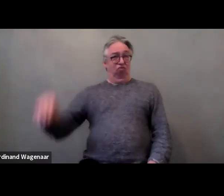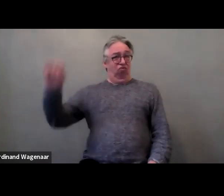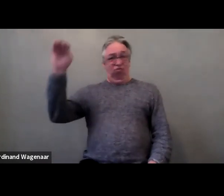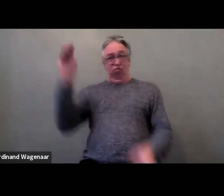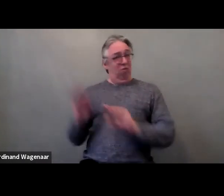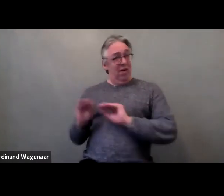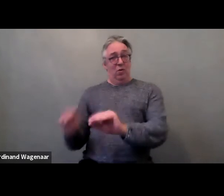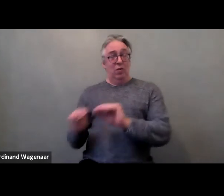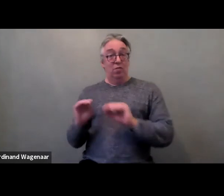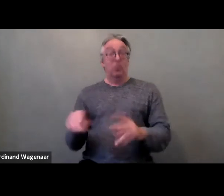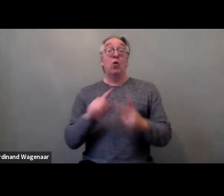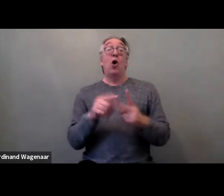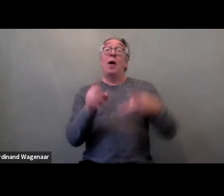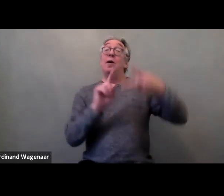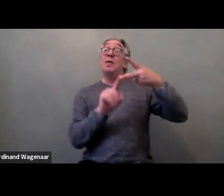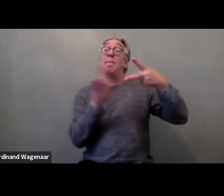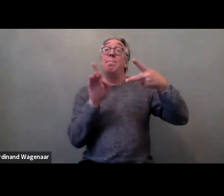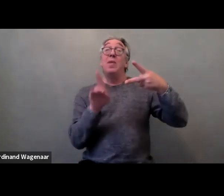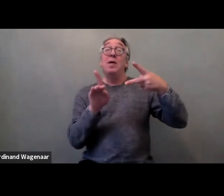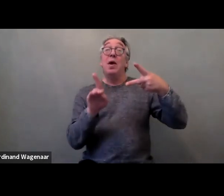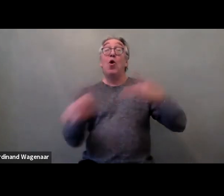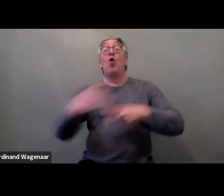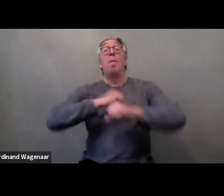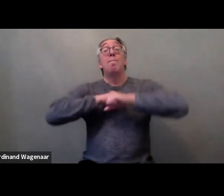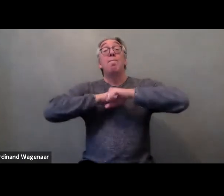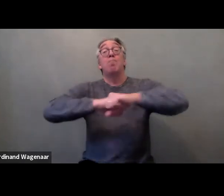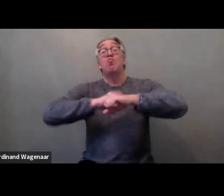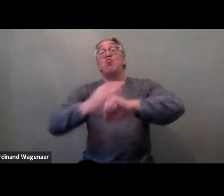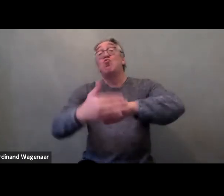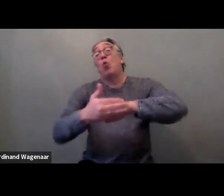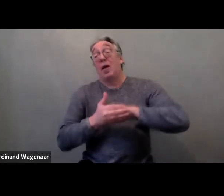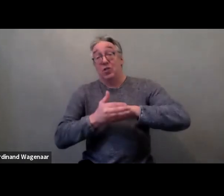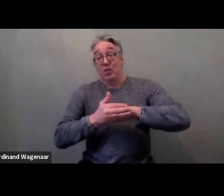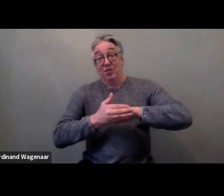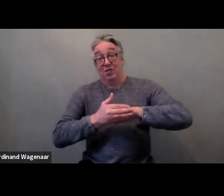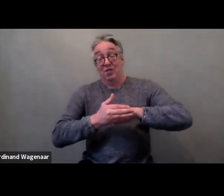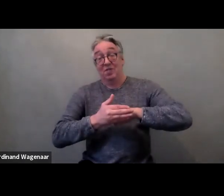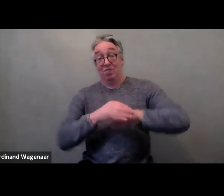Protection... protection measures is other P, the other pillar.